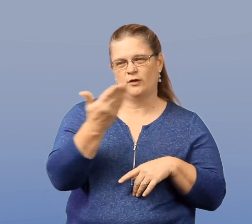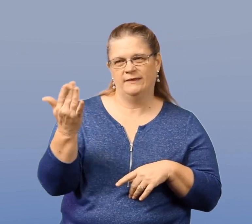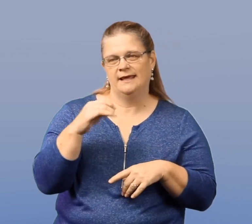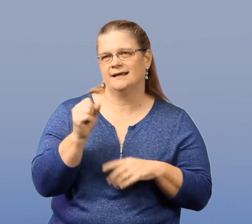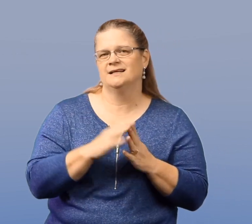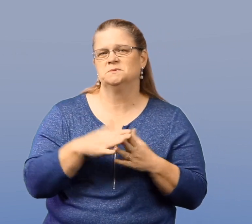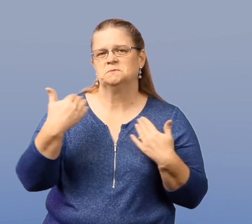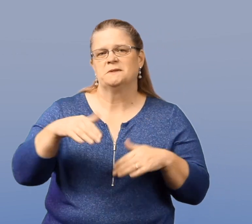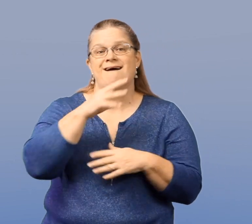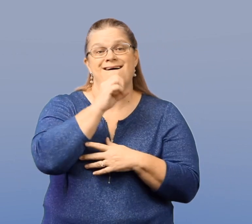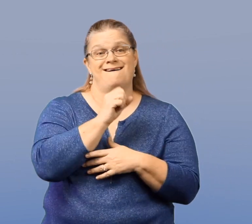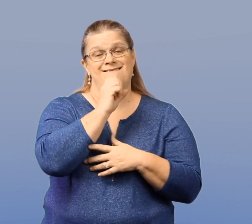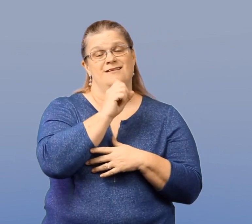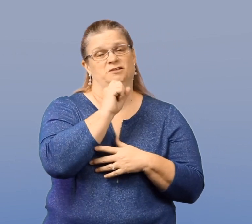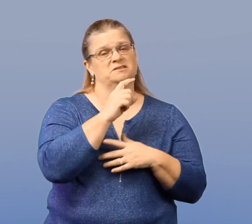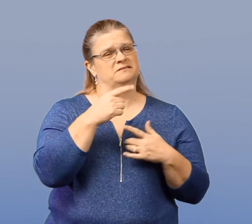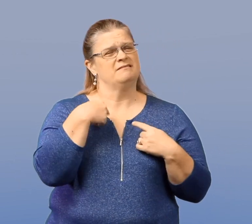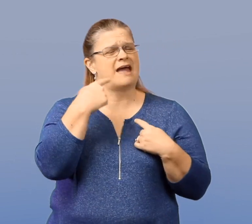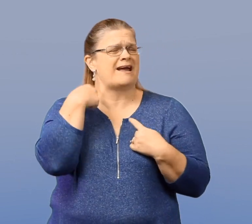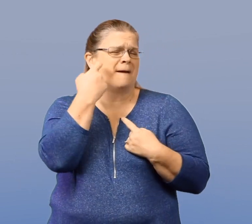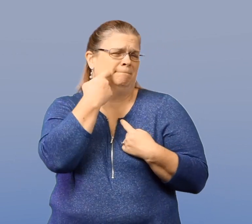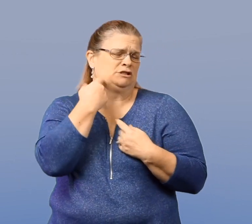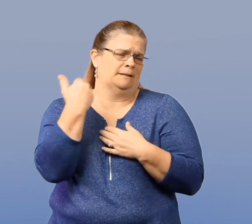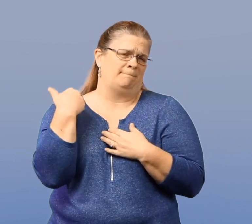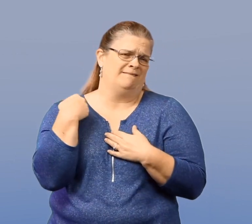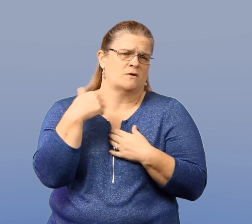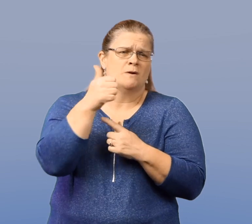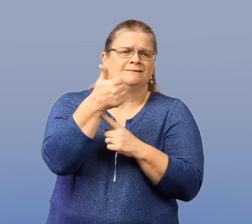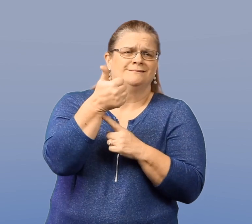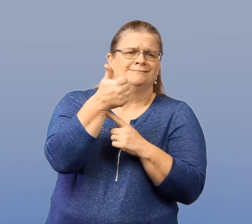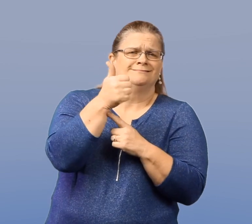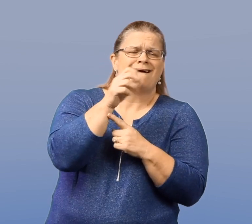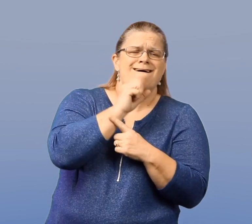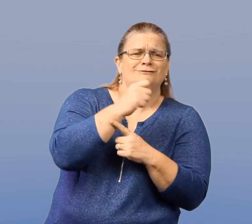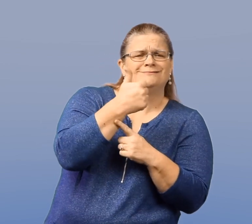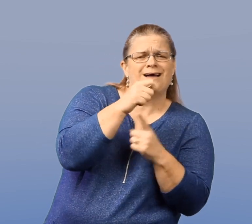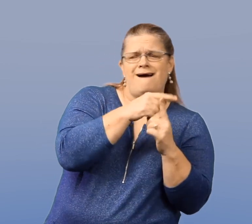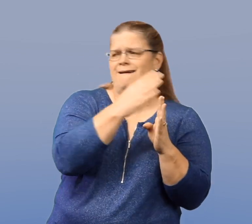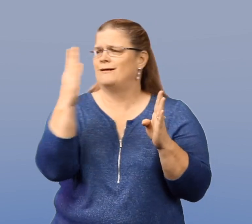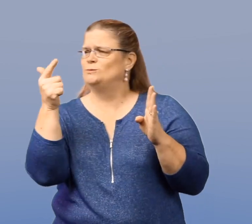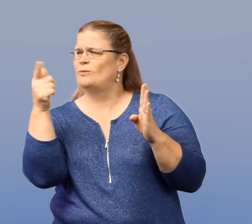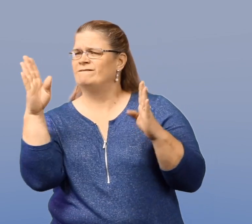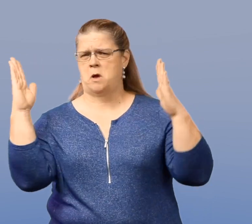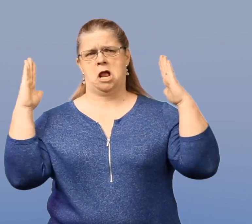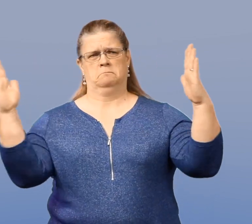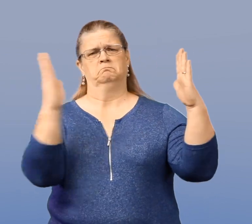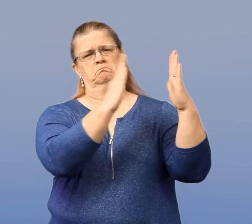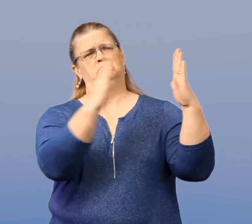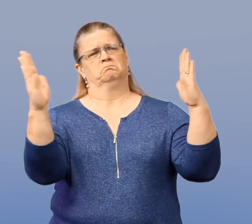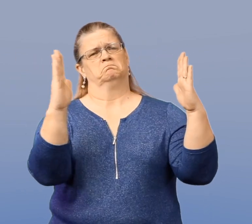One of the other things is as I mentioned previously, ages 10 to 24.